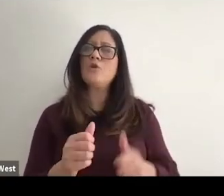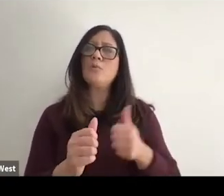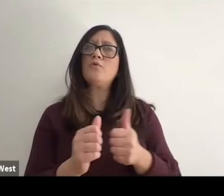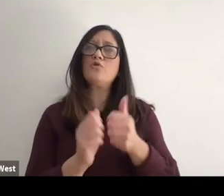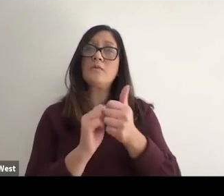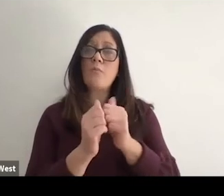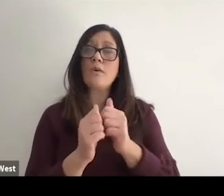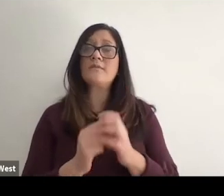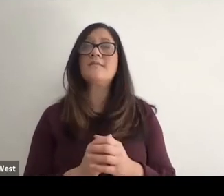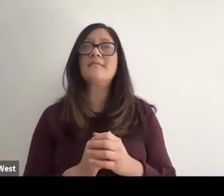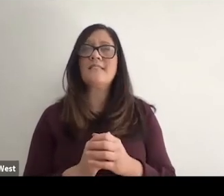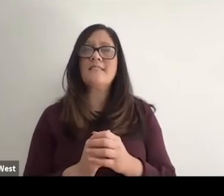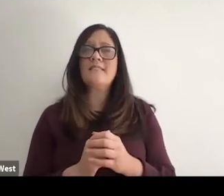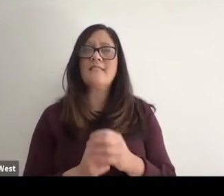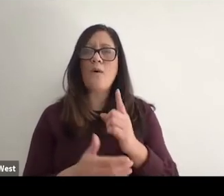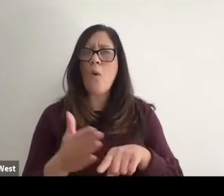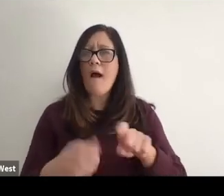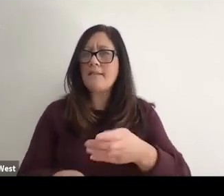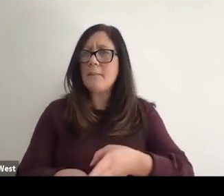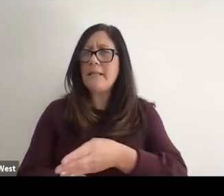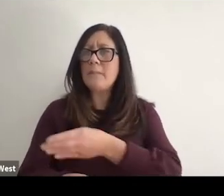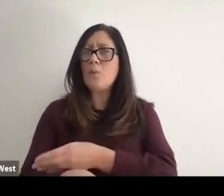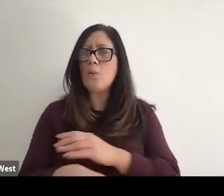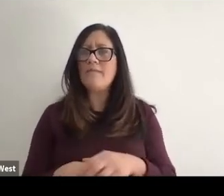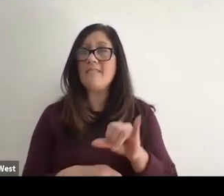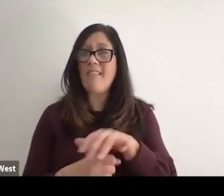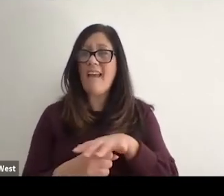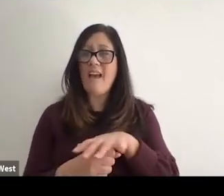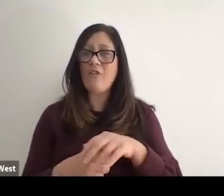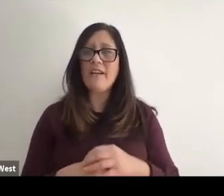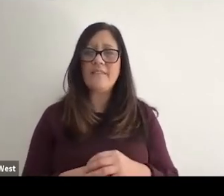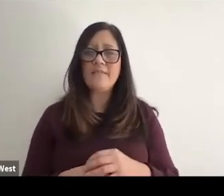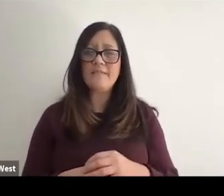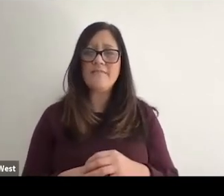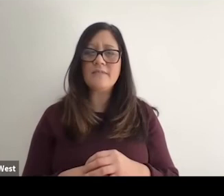a competitive level and what needs to be improved in this area? Well, first and foremost,